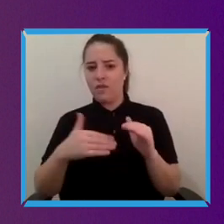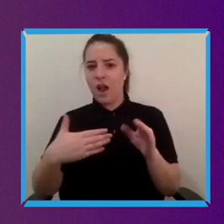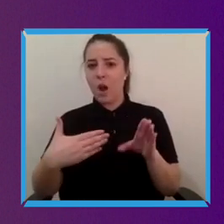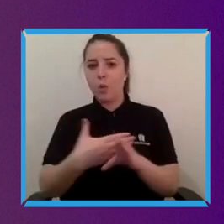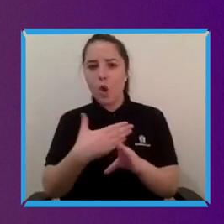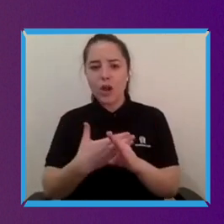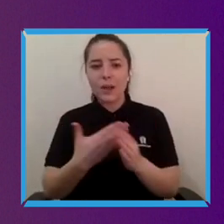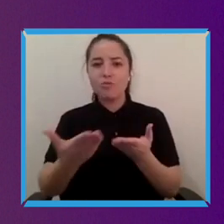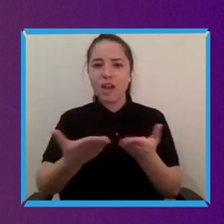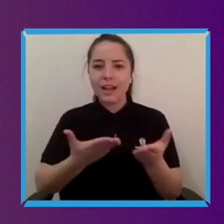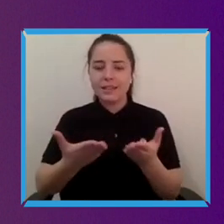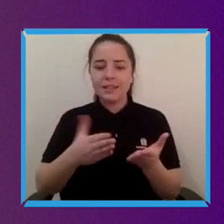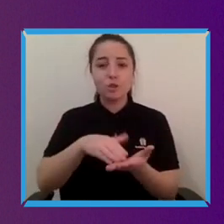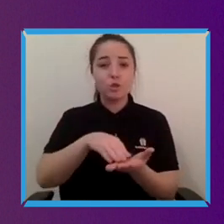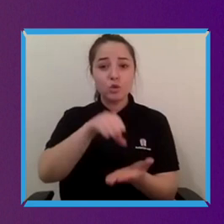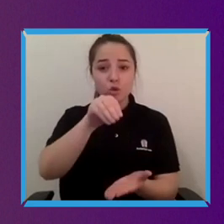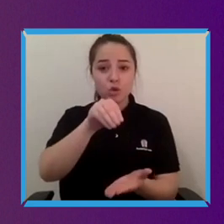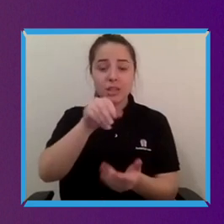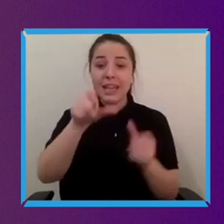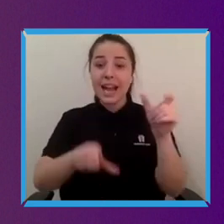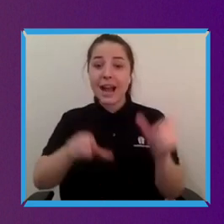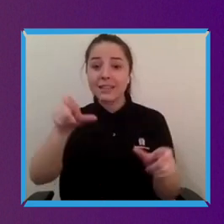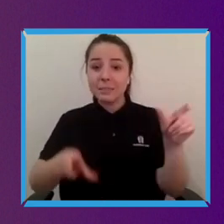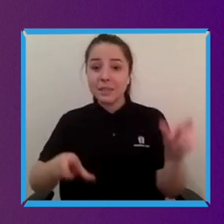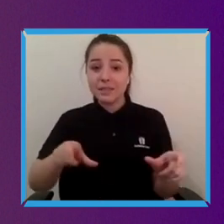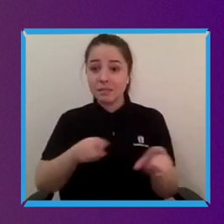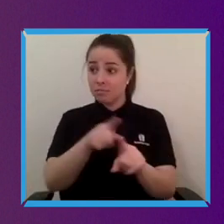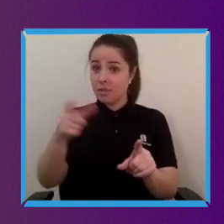students, that someone with disability does bring.